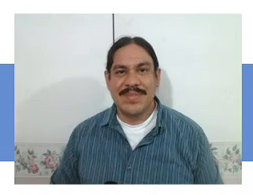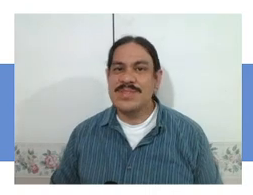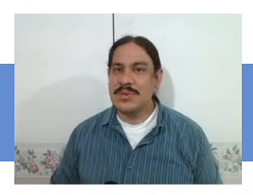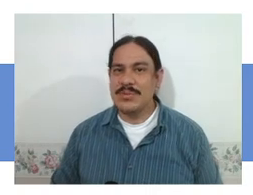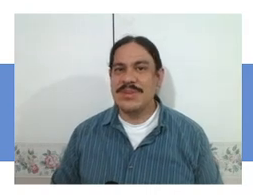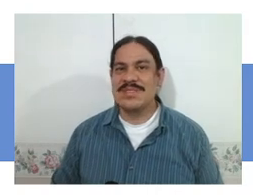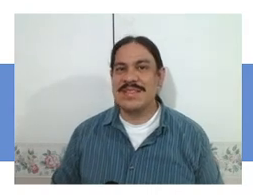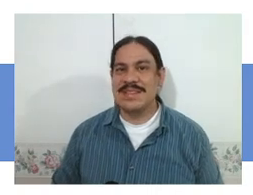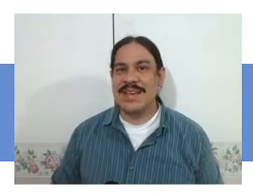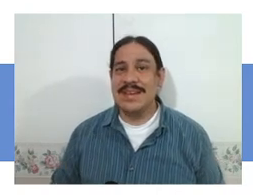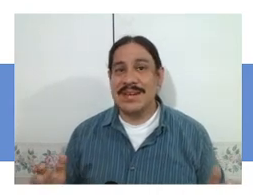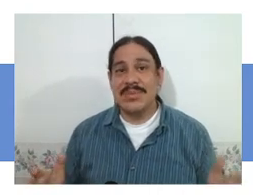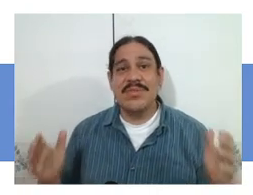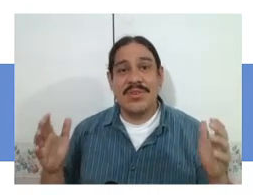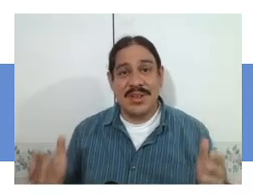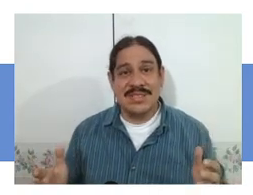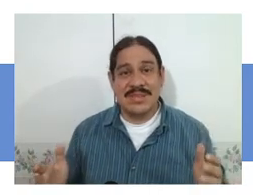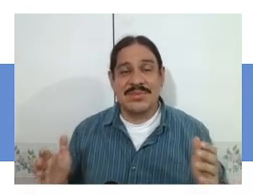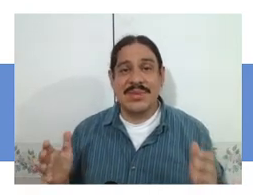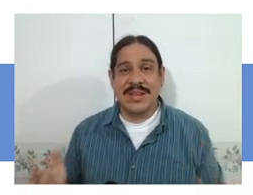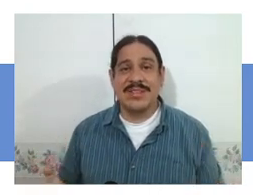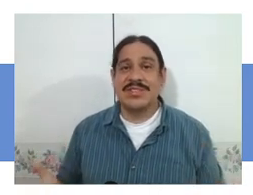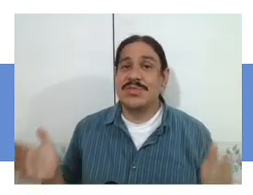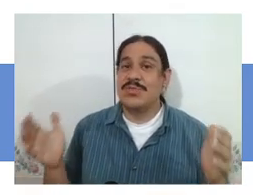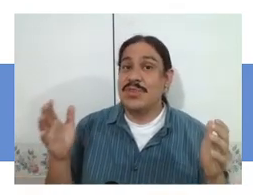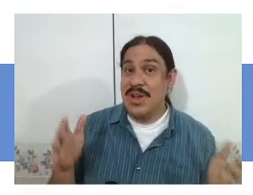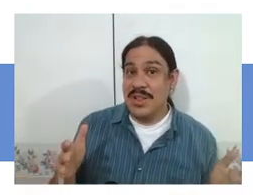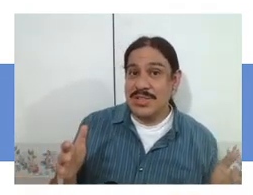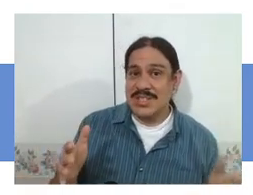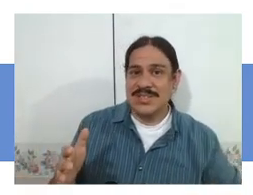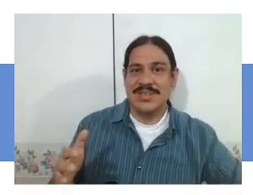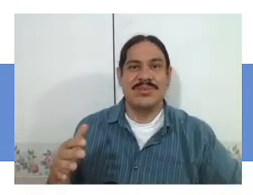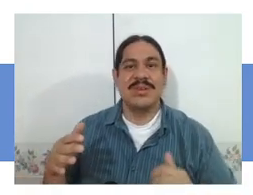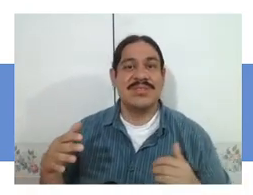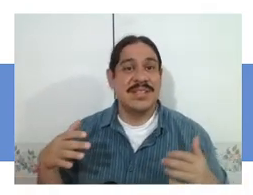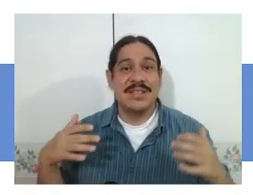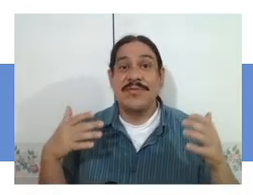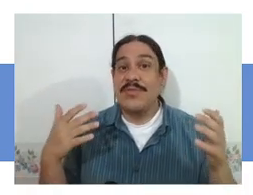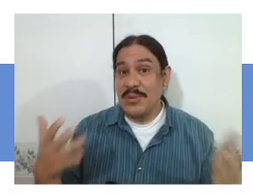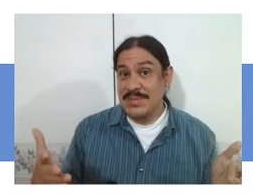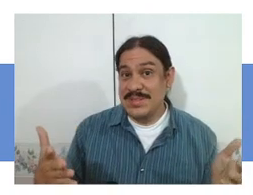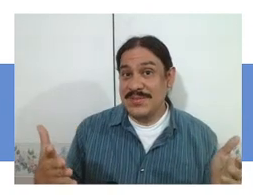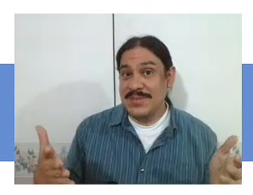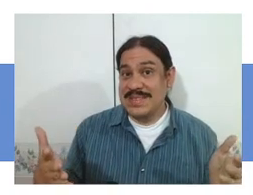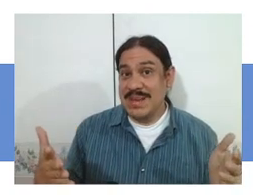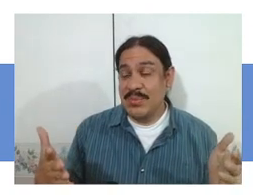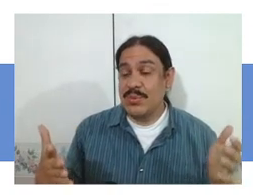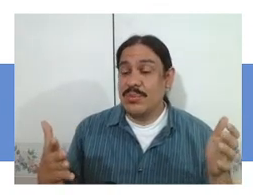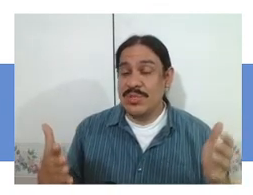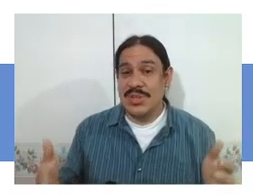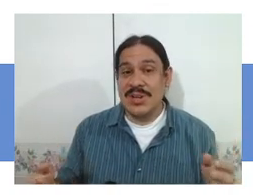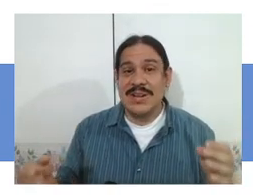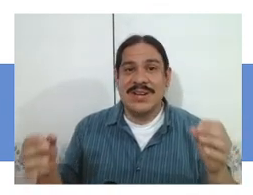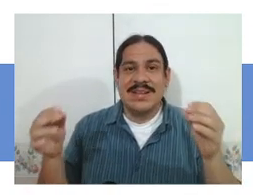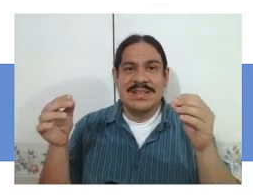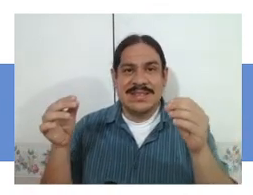this week we have studied a number of concepts related to phonology we have studied phonemes for example